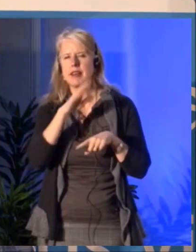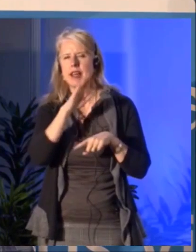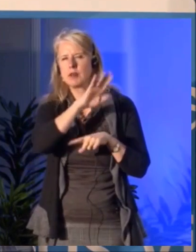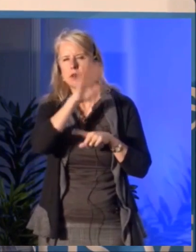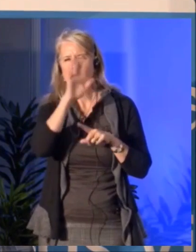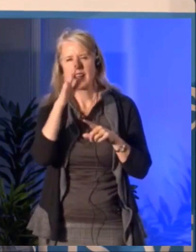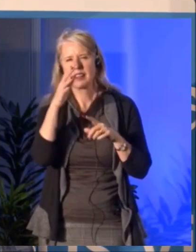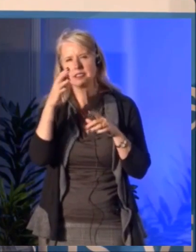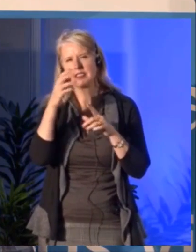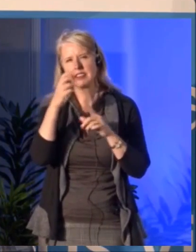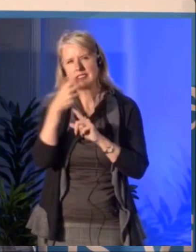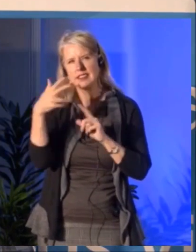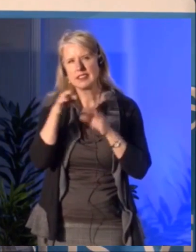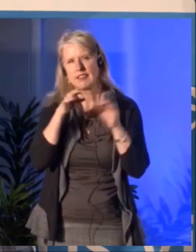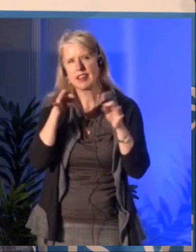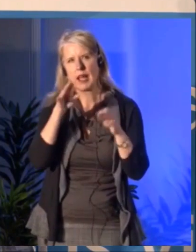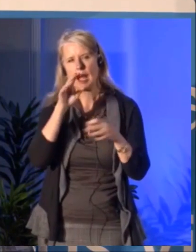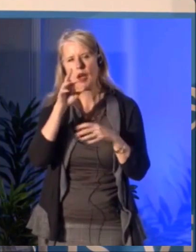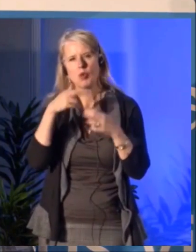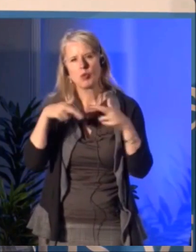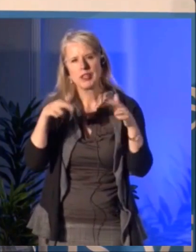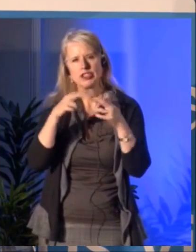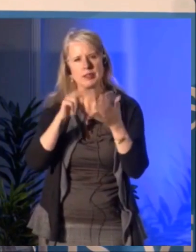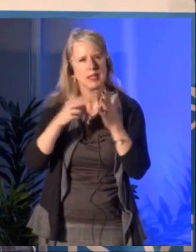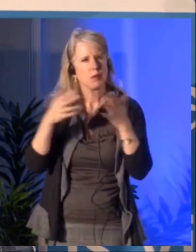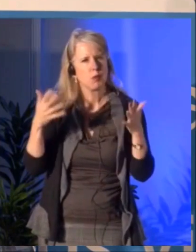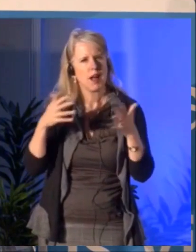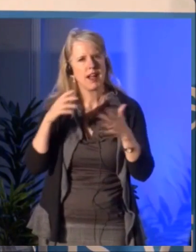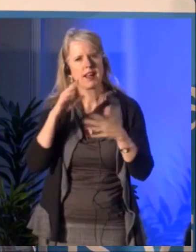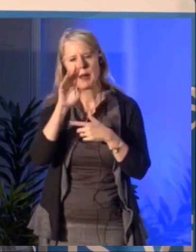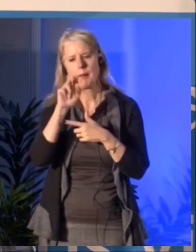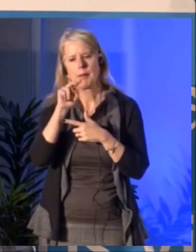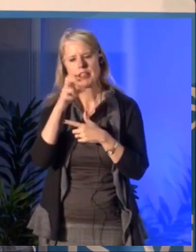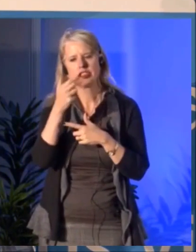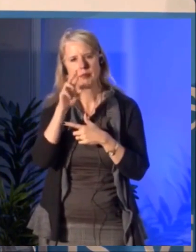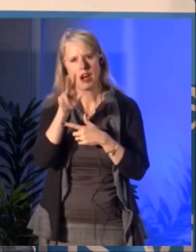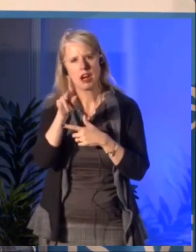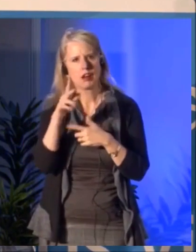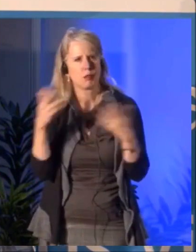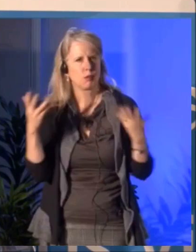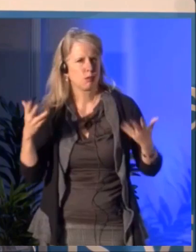when you play with data because as you know, we are committed to open data.